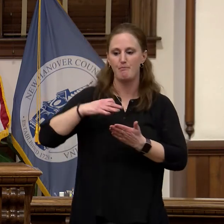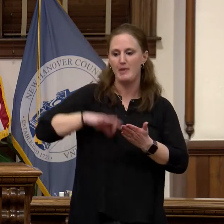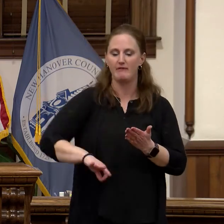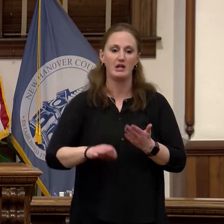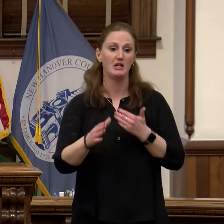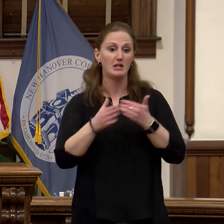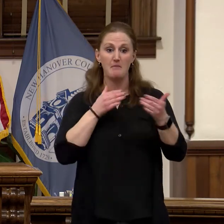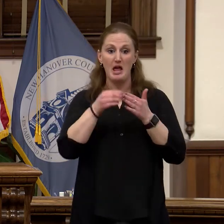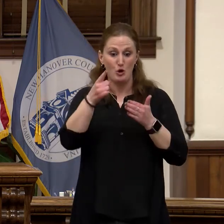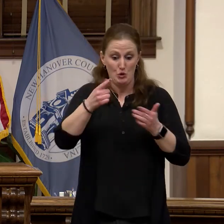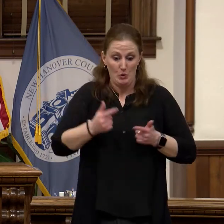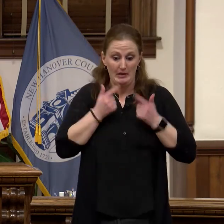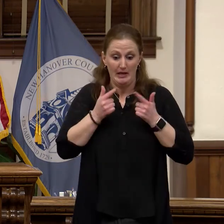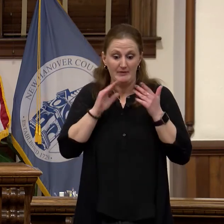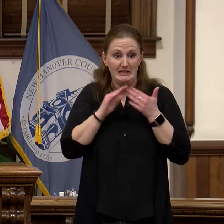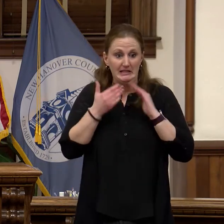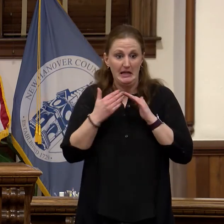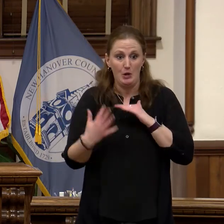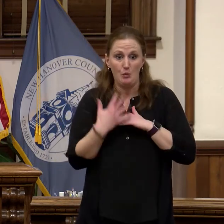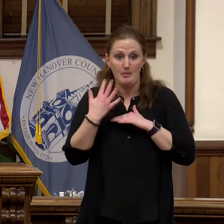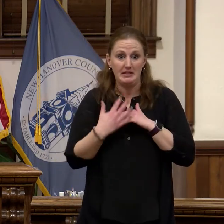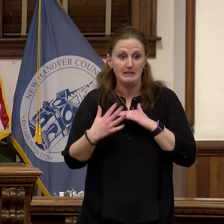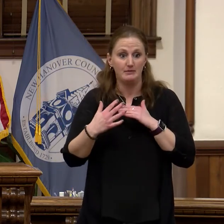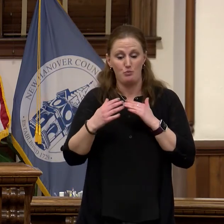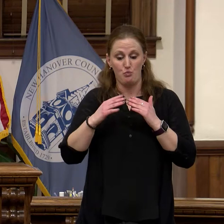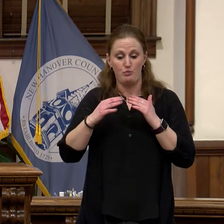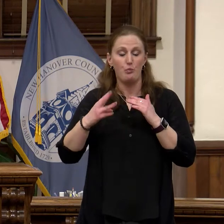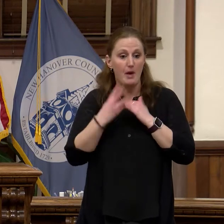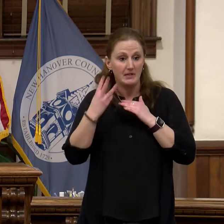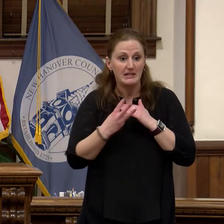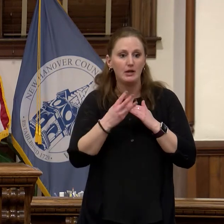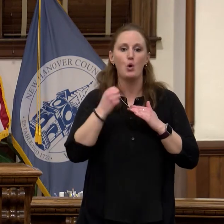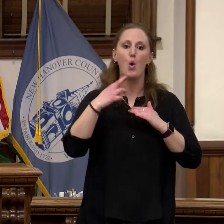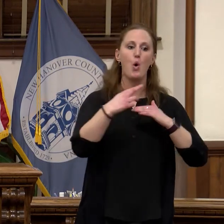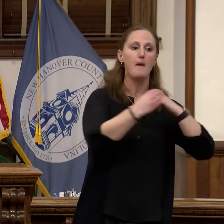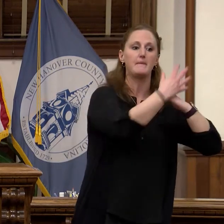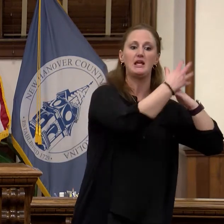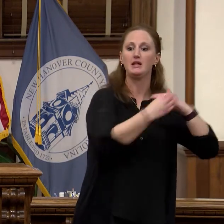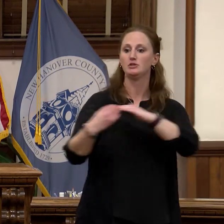city a beach town or the unincorporated areas of the county, we will focus on